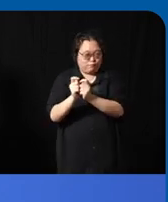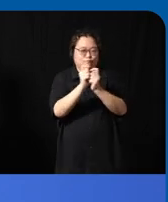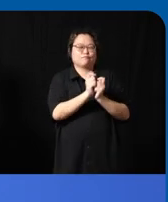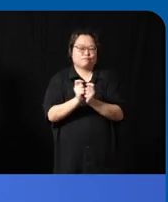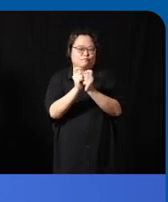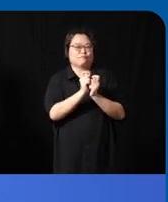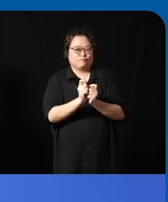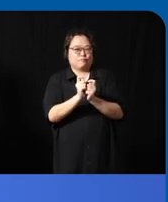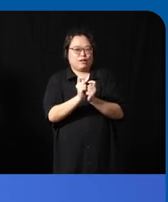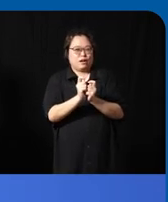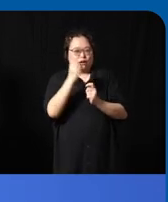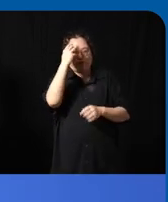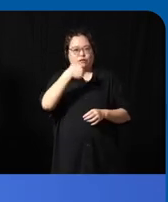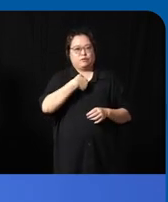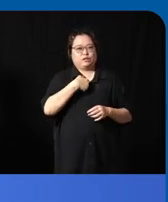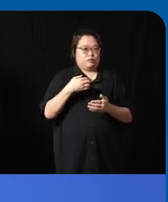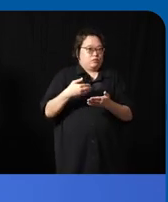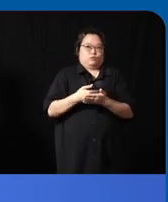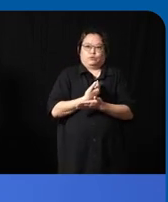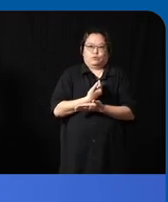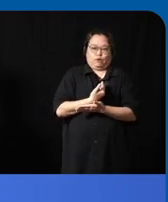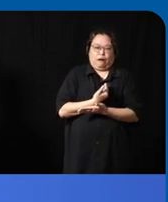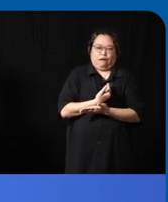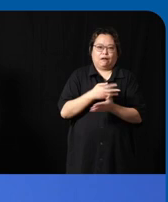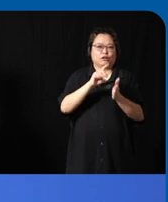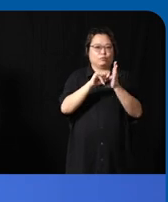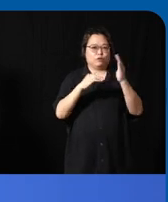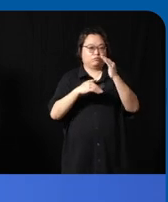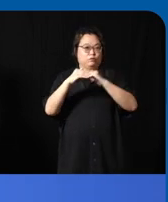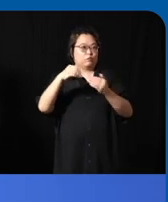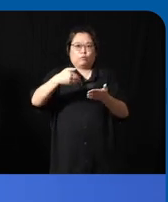um and it's something for me that was new to learn which is community building um reaching